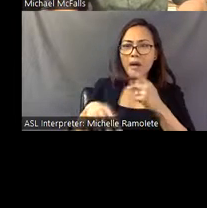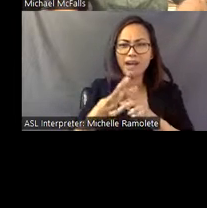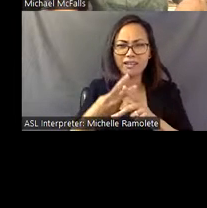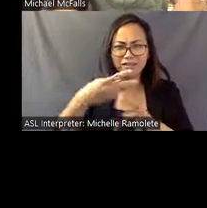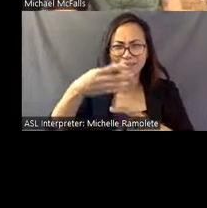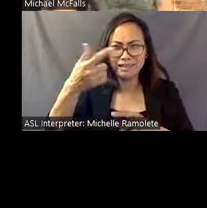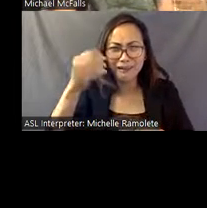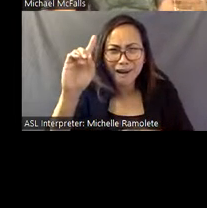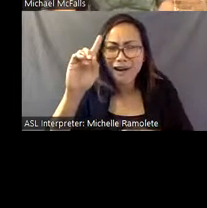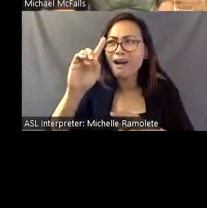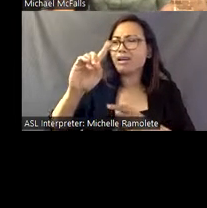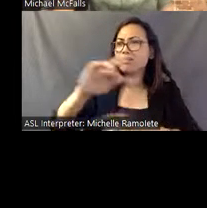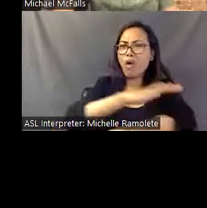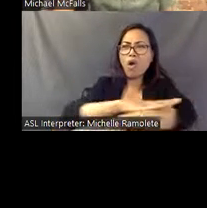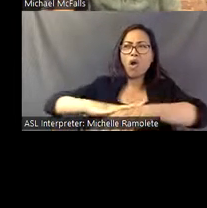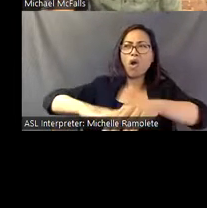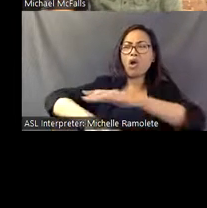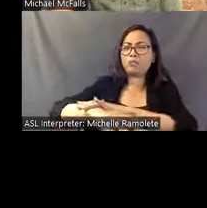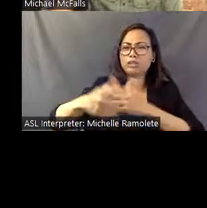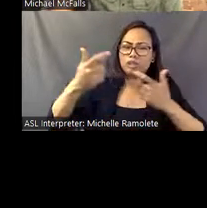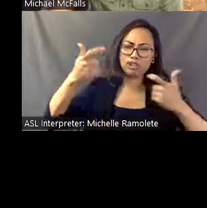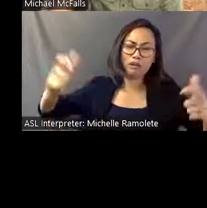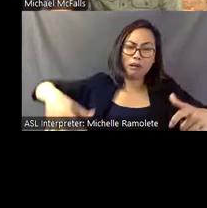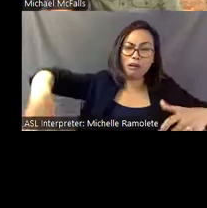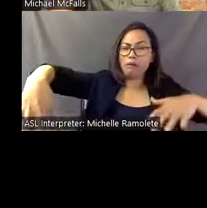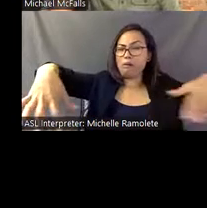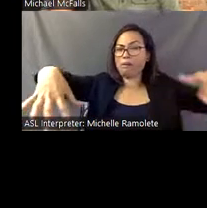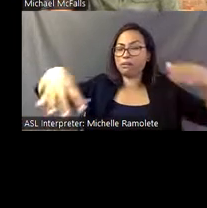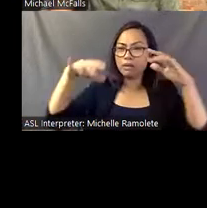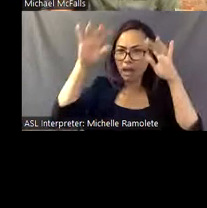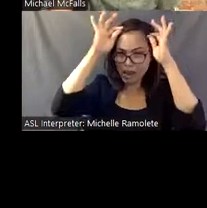Eddie described this being's hair; he said it was long, it went straight up from, straight